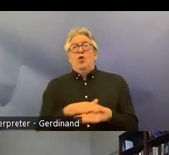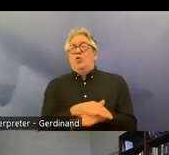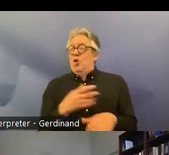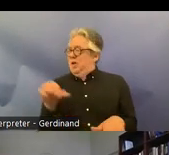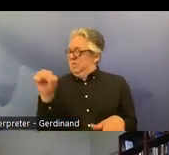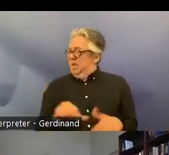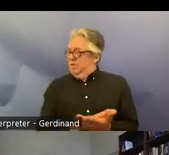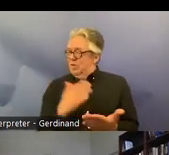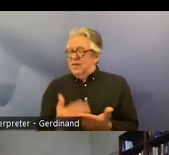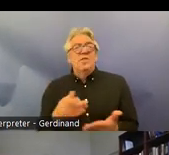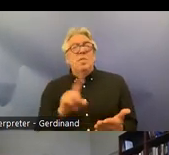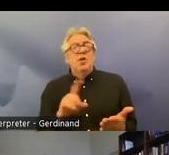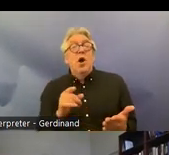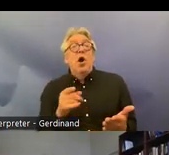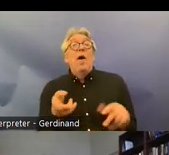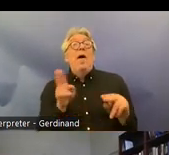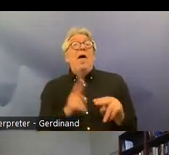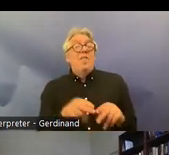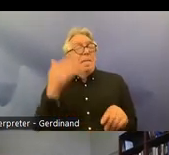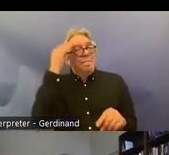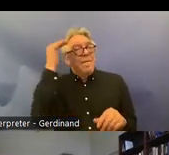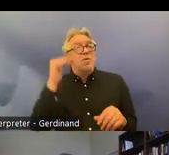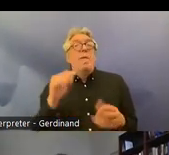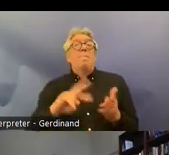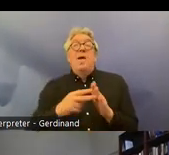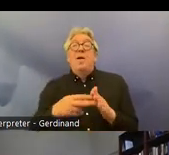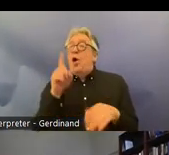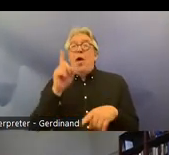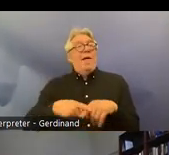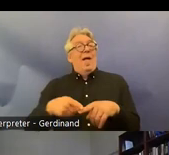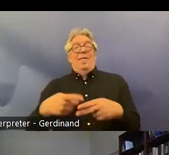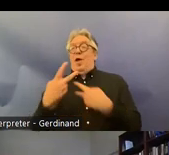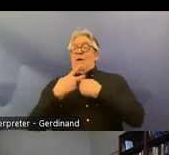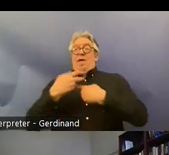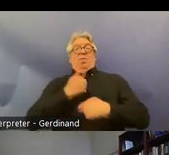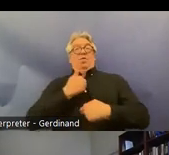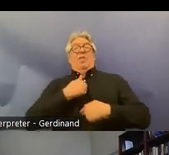would render you unable to take care of yourself abroad you can be denied a